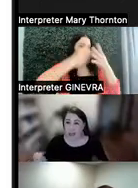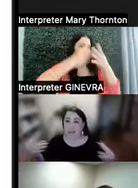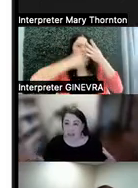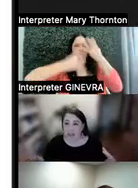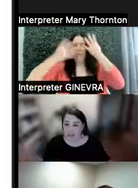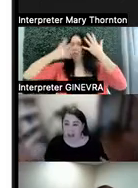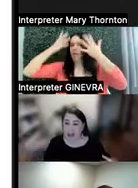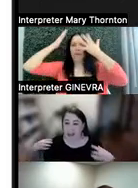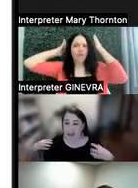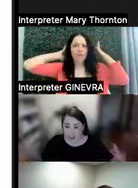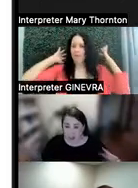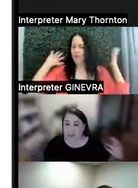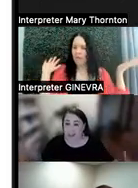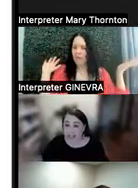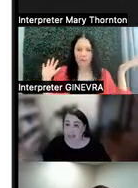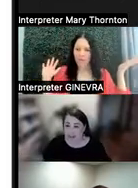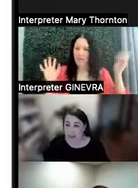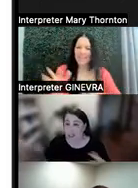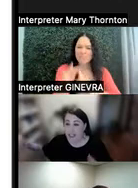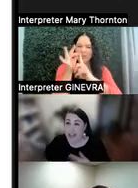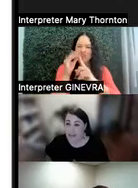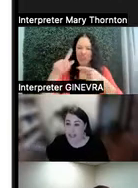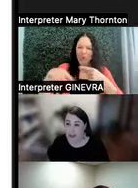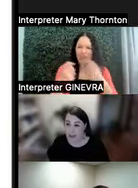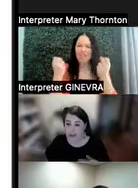especially when there's a lot of the same information in every single one.